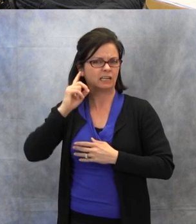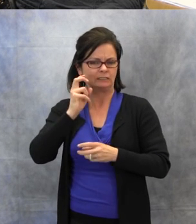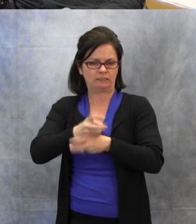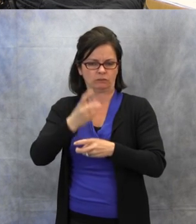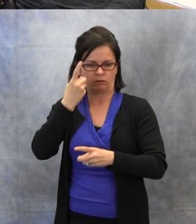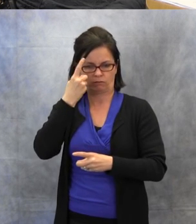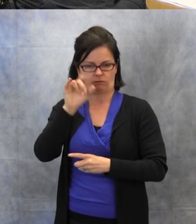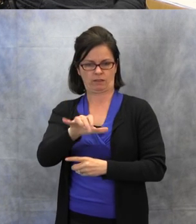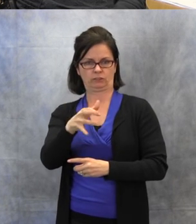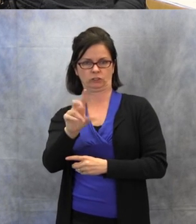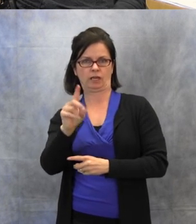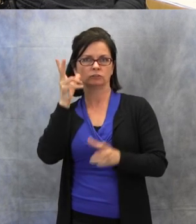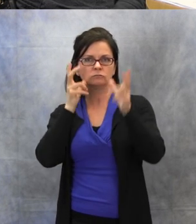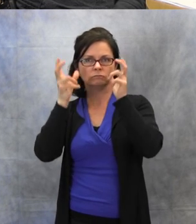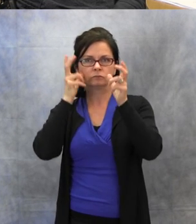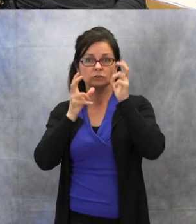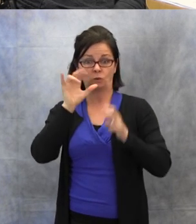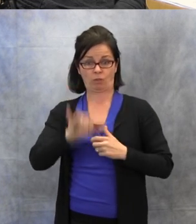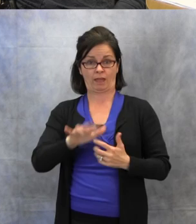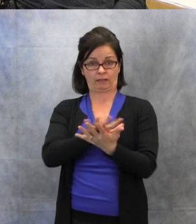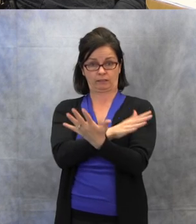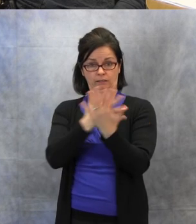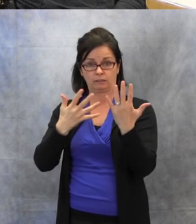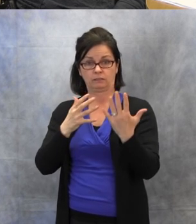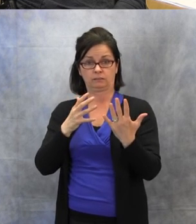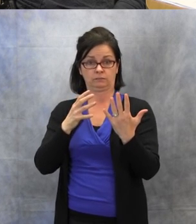This has been a very useful tool.